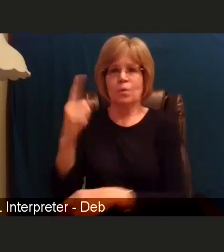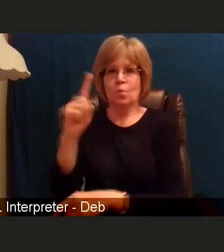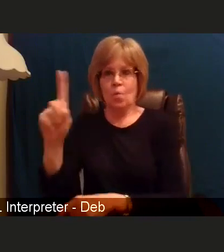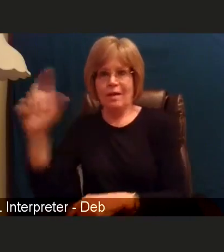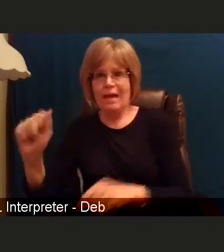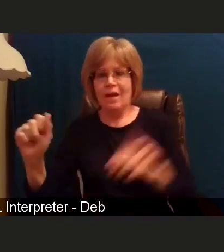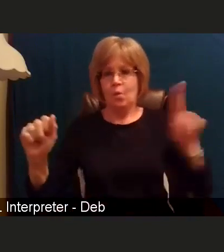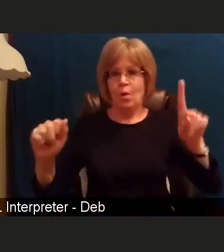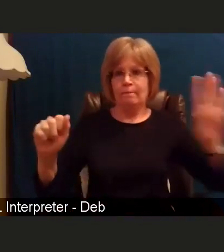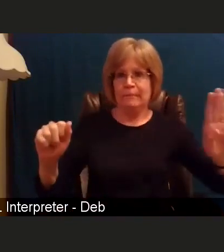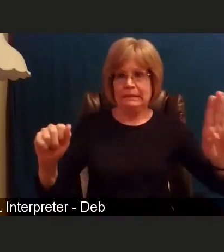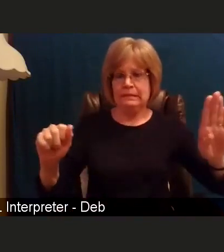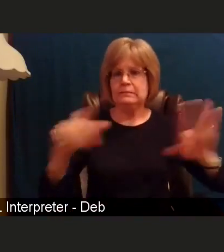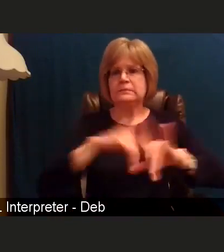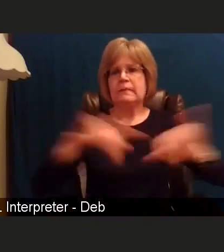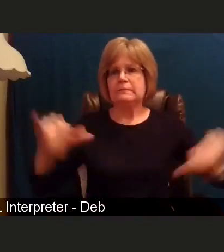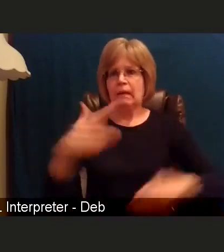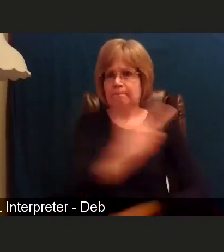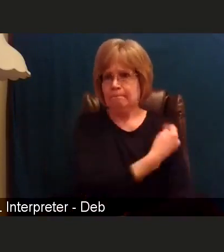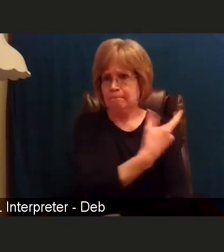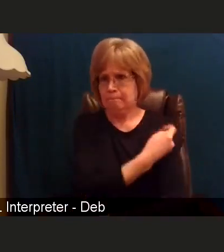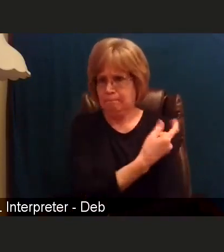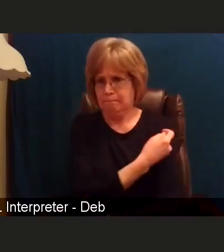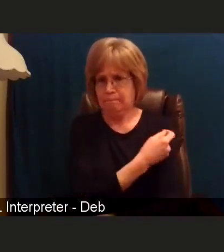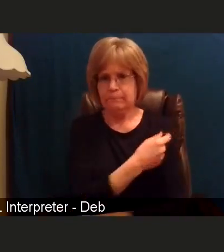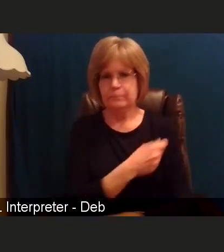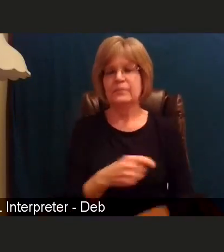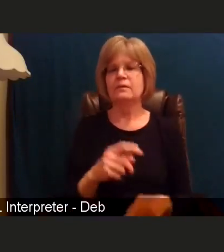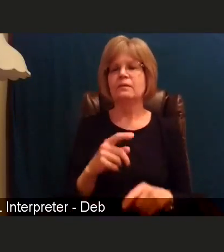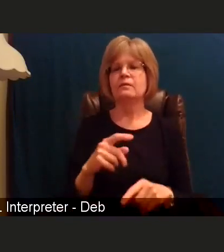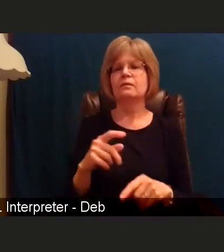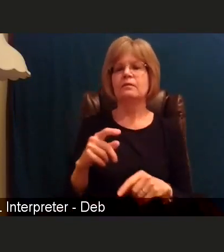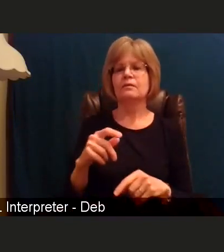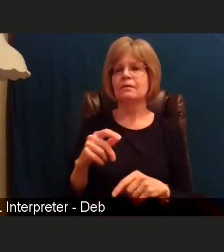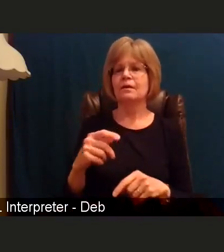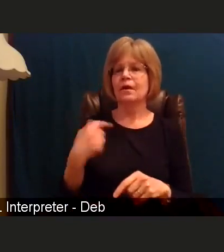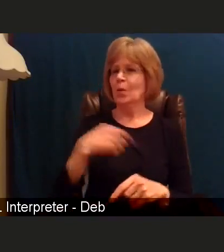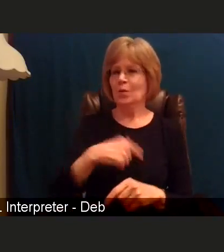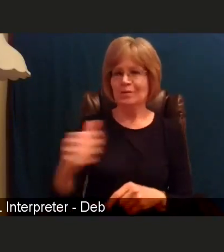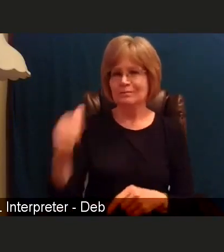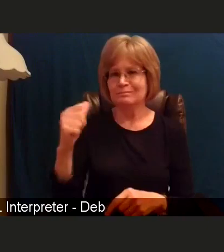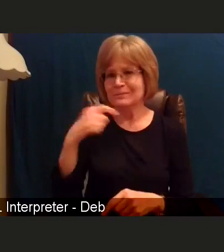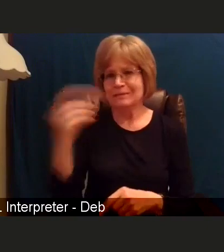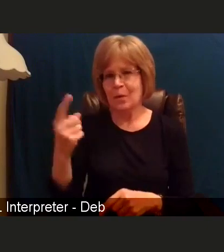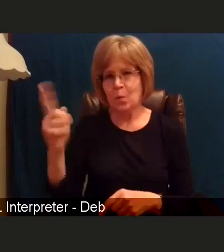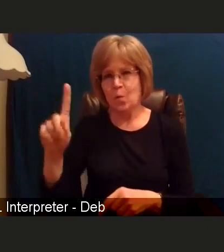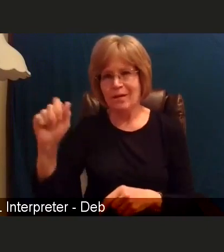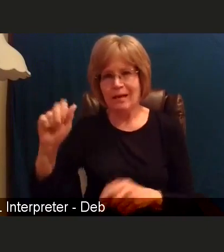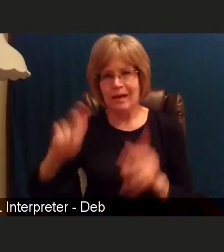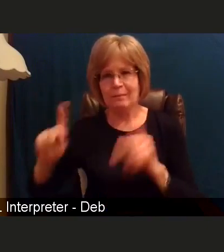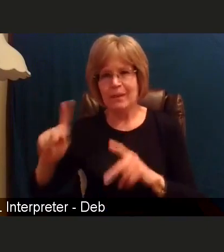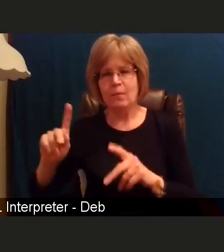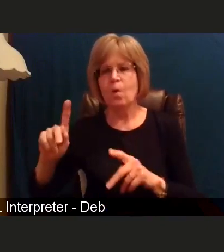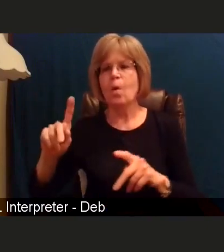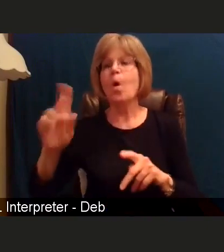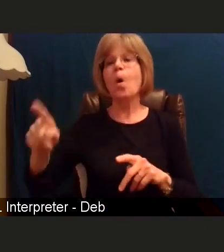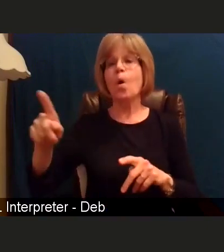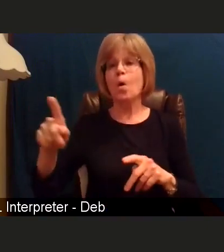Now, we're not going to tell tier 1A people that they can not be vaccinated once tier 1B opens up,